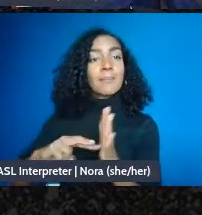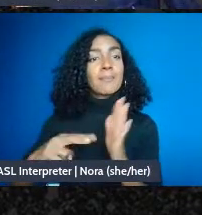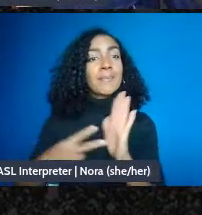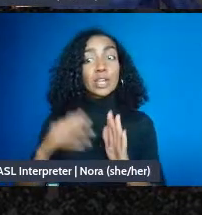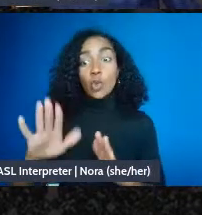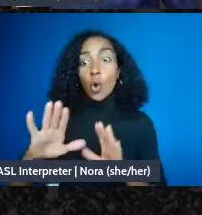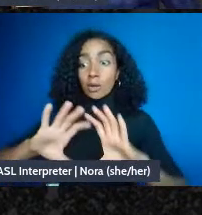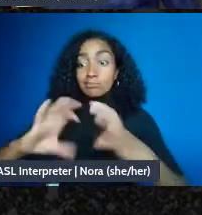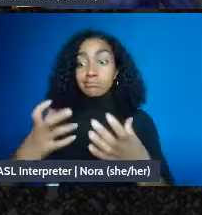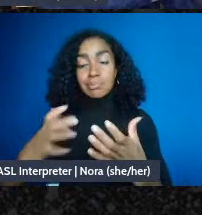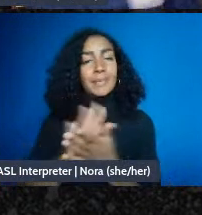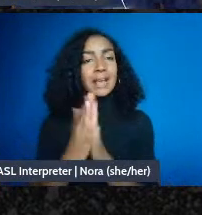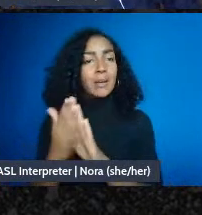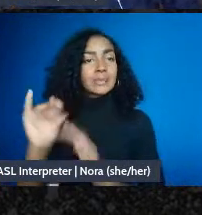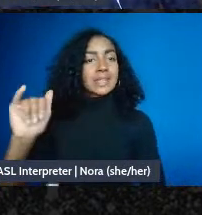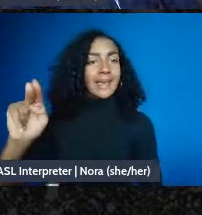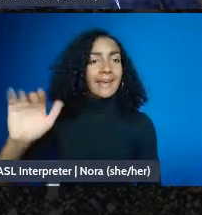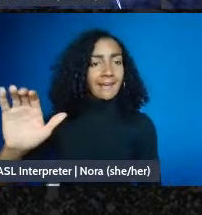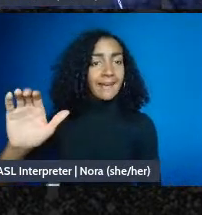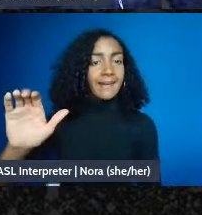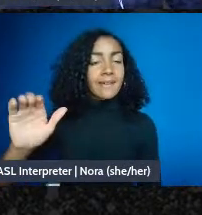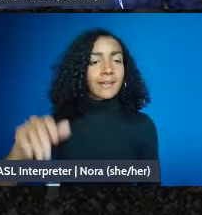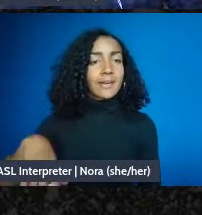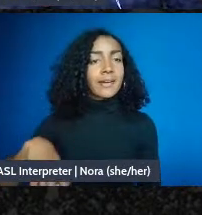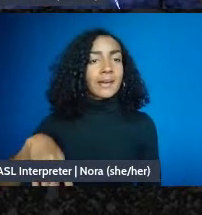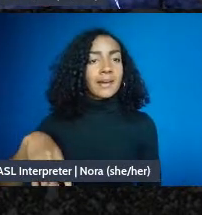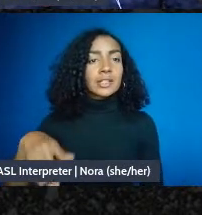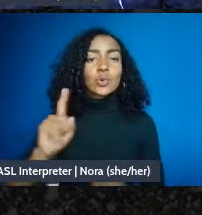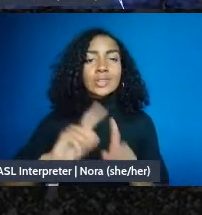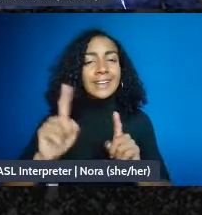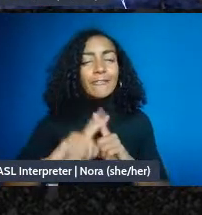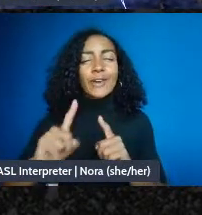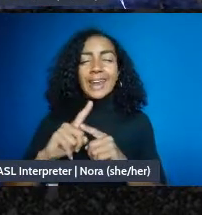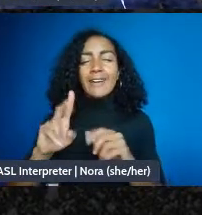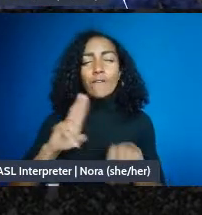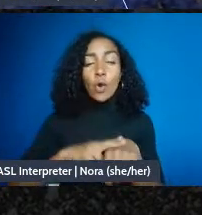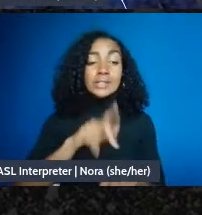about entities, you know, there's differences of course between LLCS and non-profits,